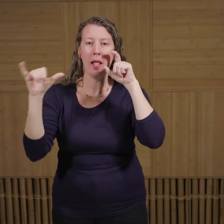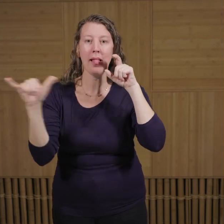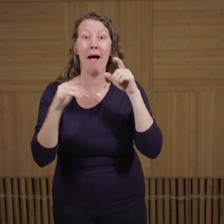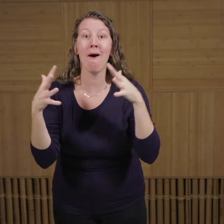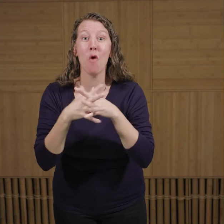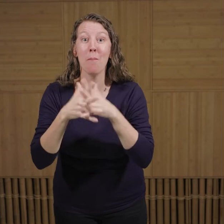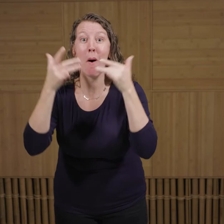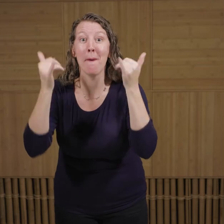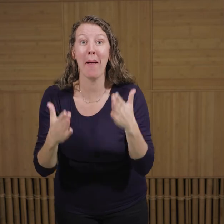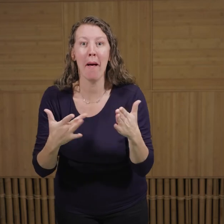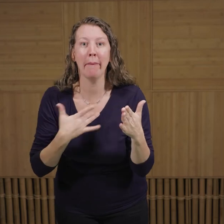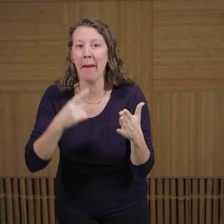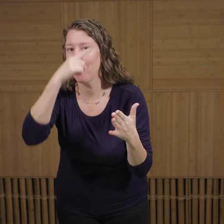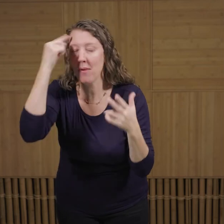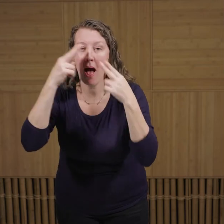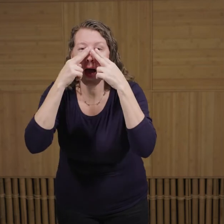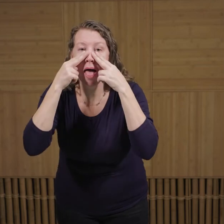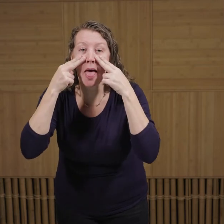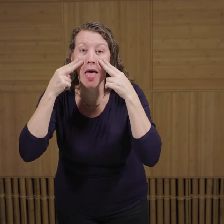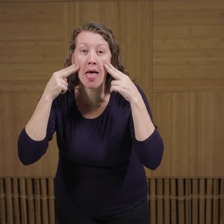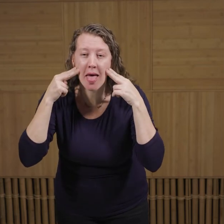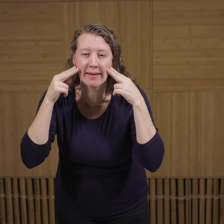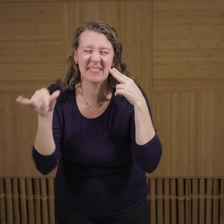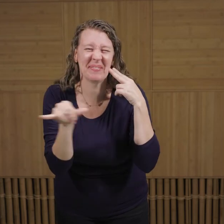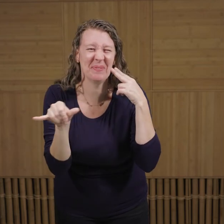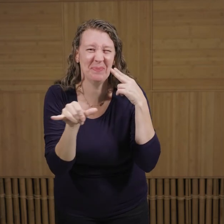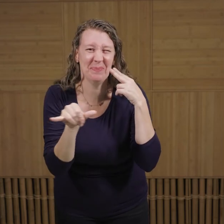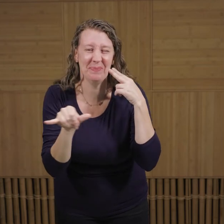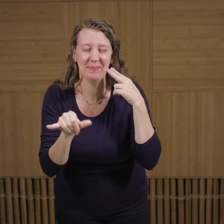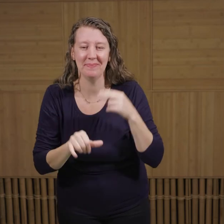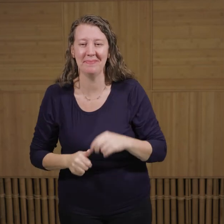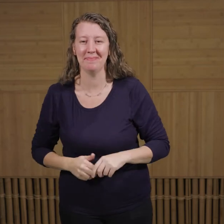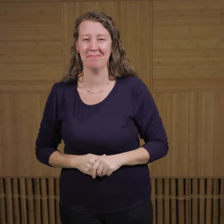Think about an American football player when they put those black stripes under their eyes. It's the same thing